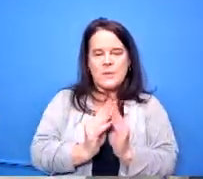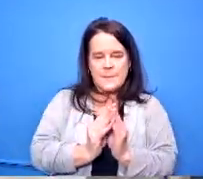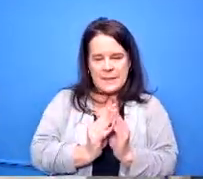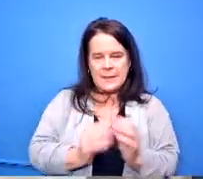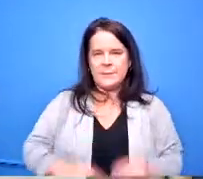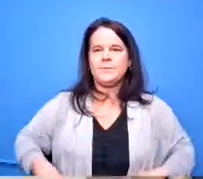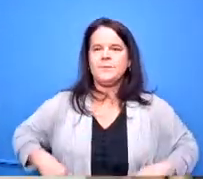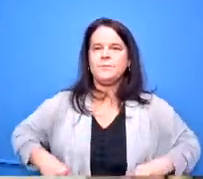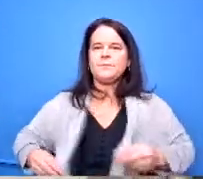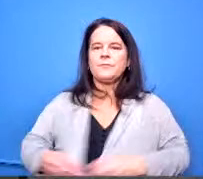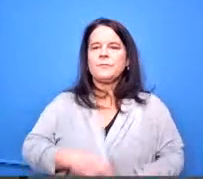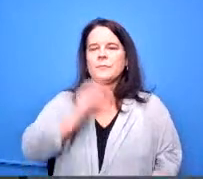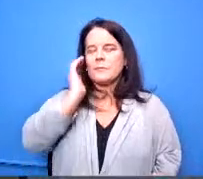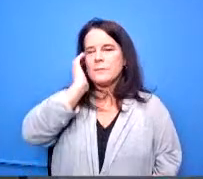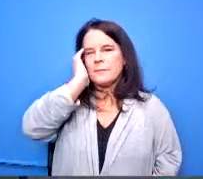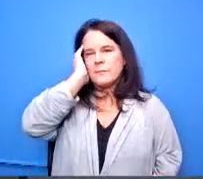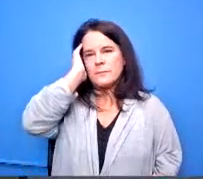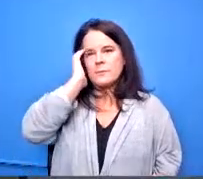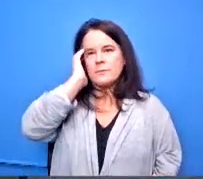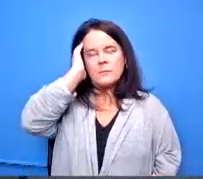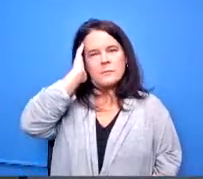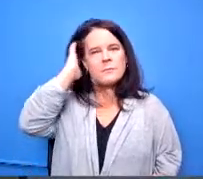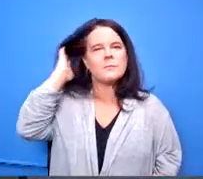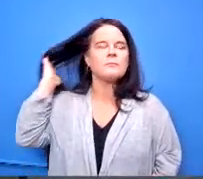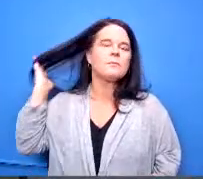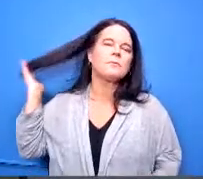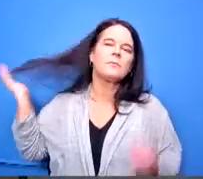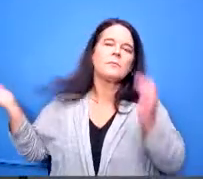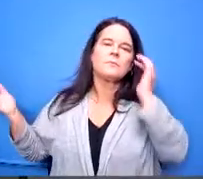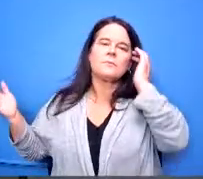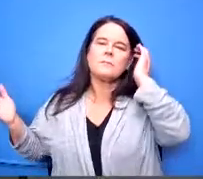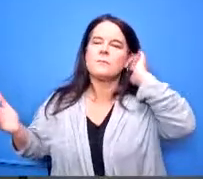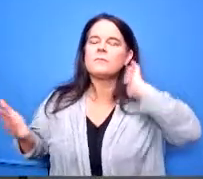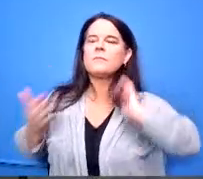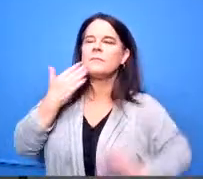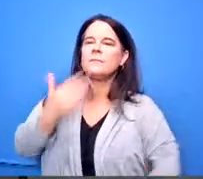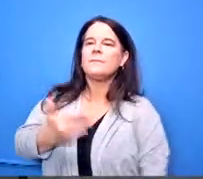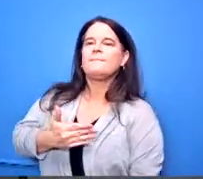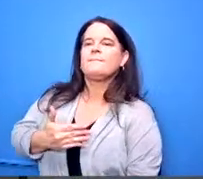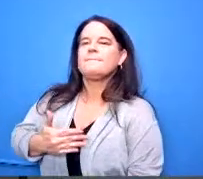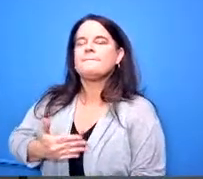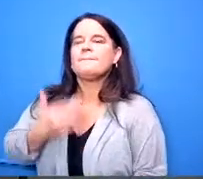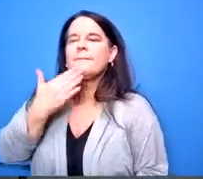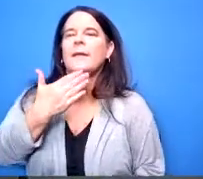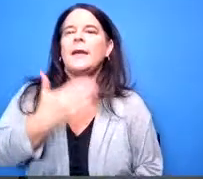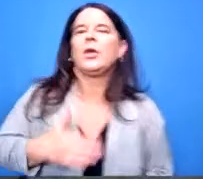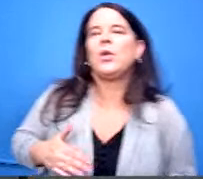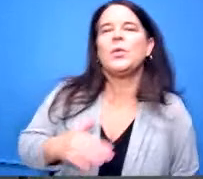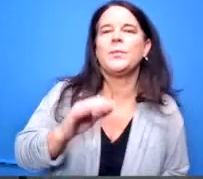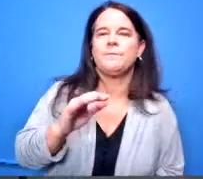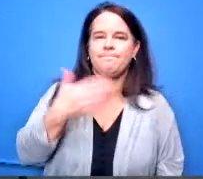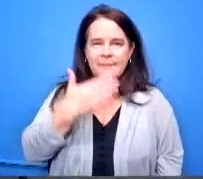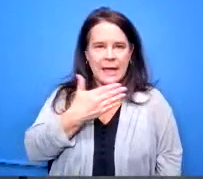any other questions board member gagne thank you um thank you chief dooley superintendent lolly i